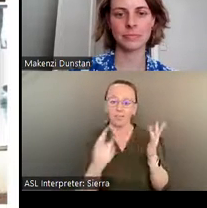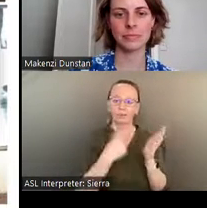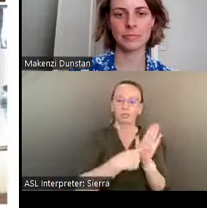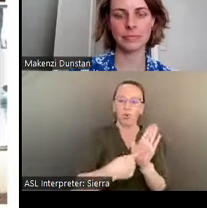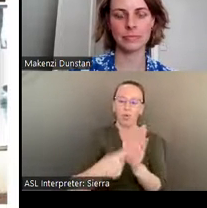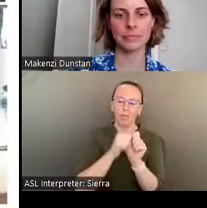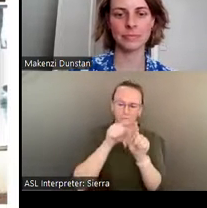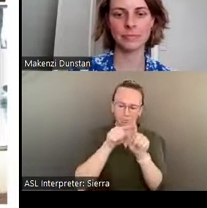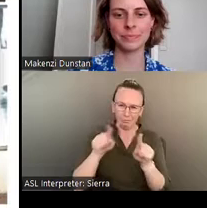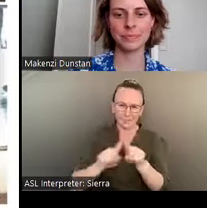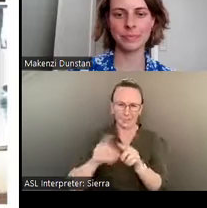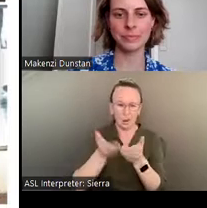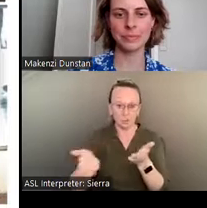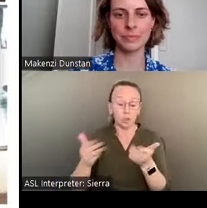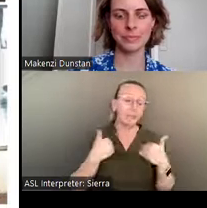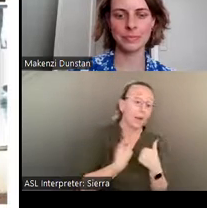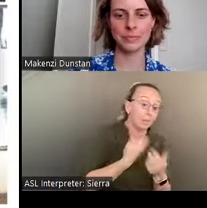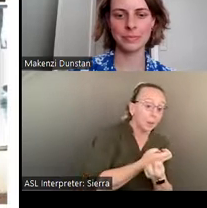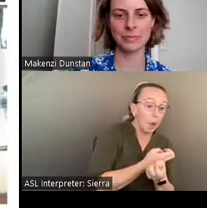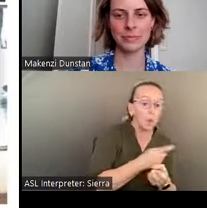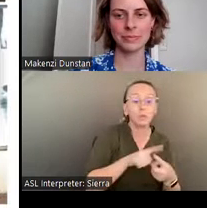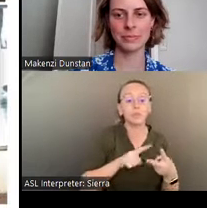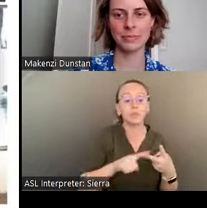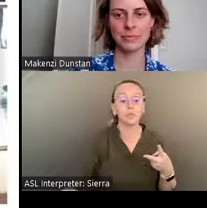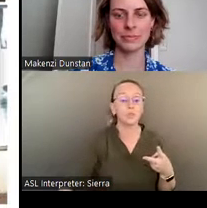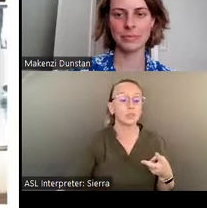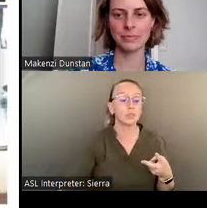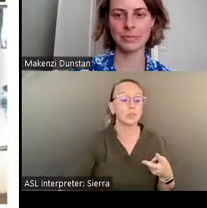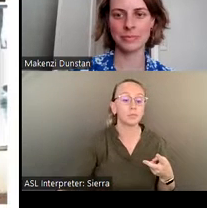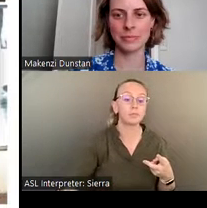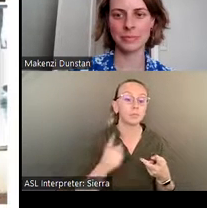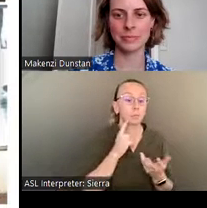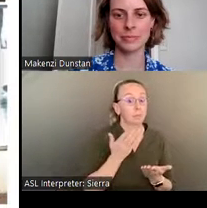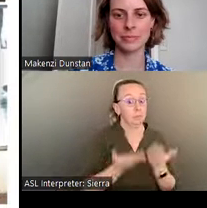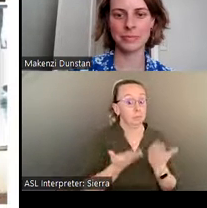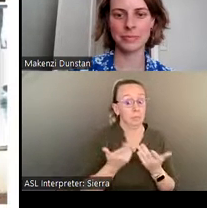range from animal bones to purportedly the world's largest gallstone.